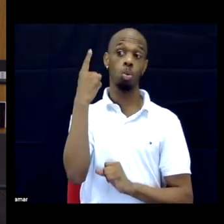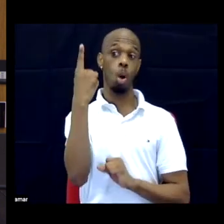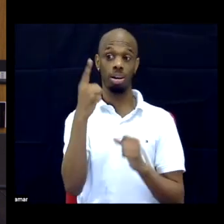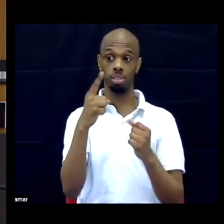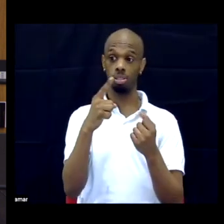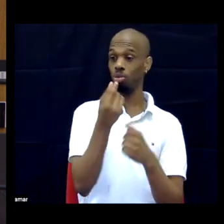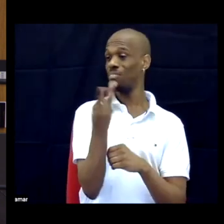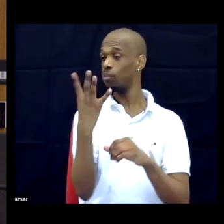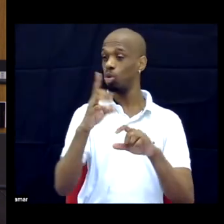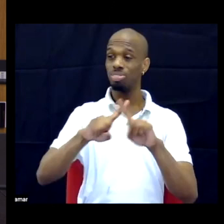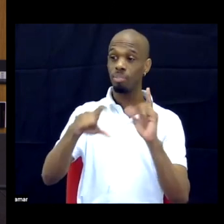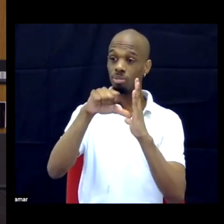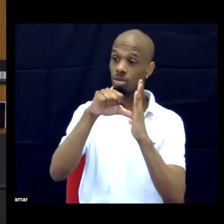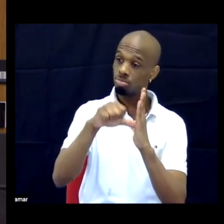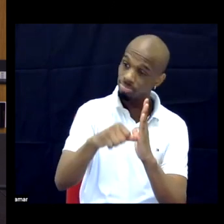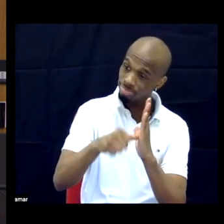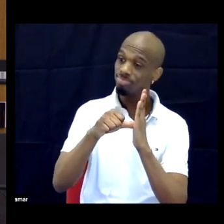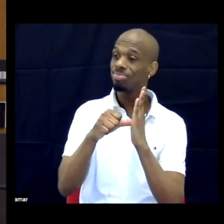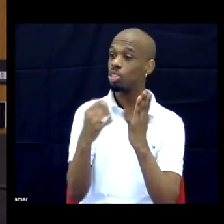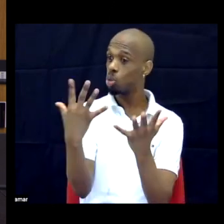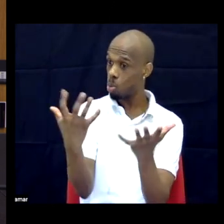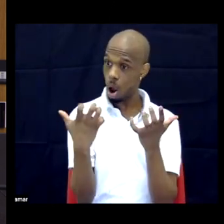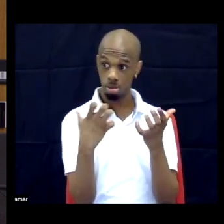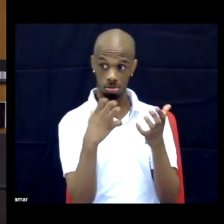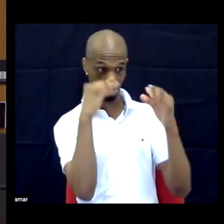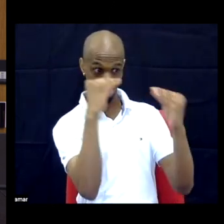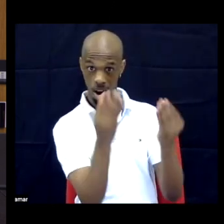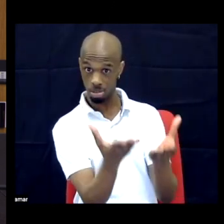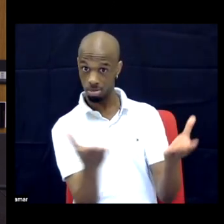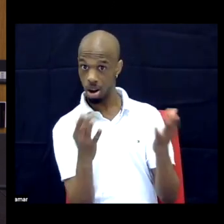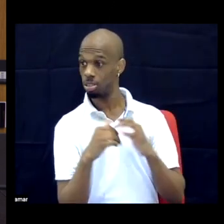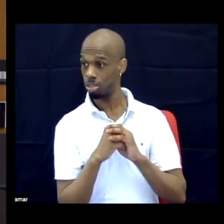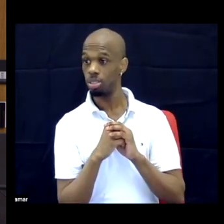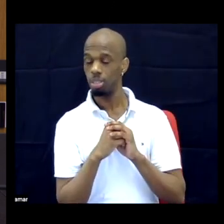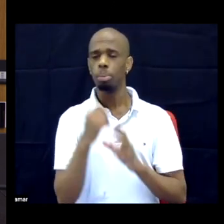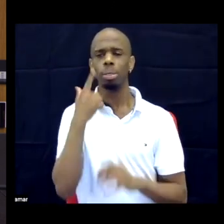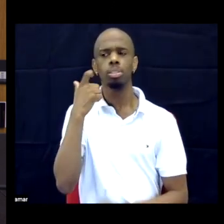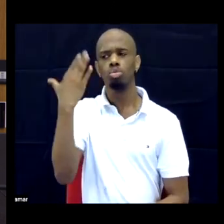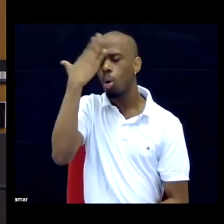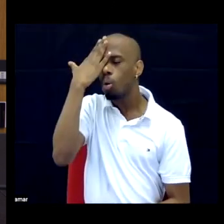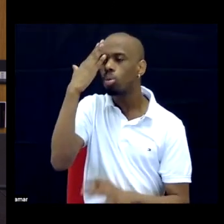And in the book, I know you say that people should take what they need, which I really appreciated.